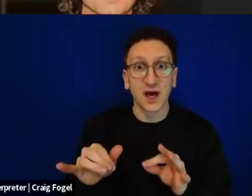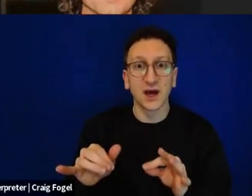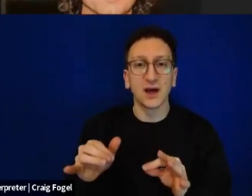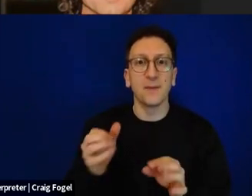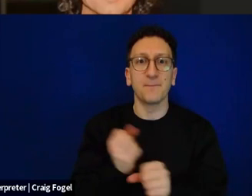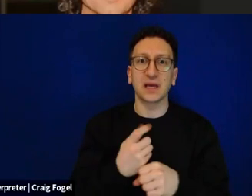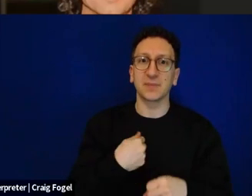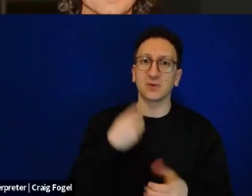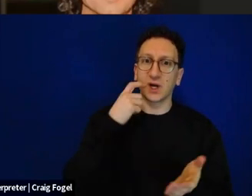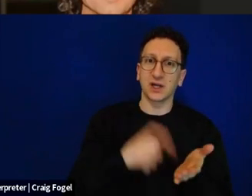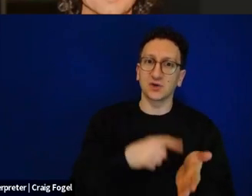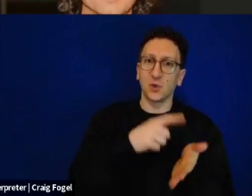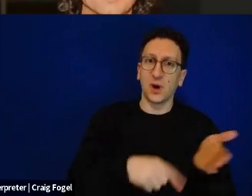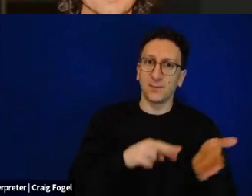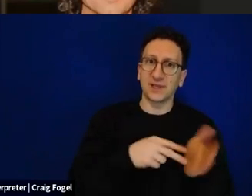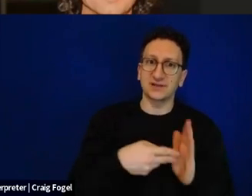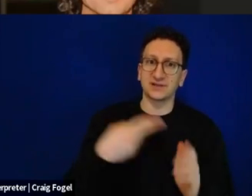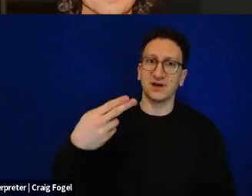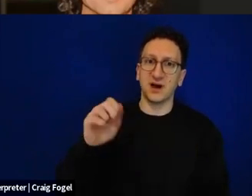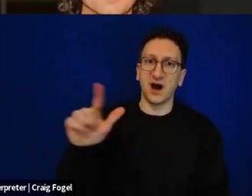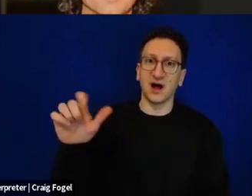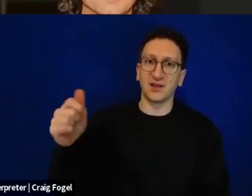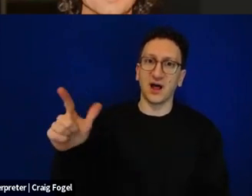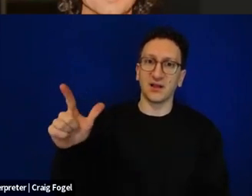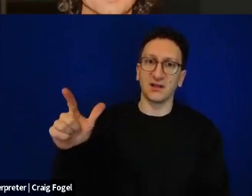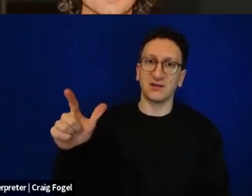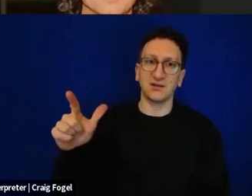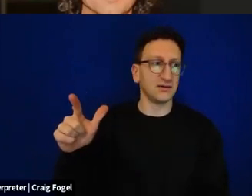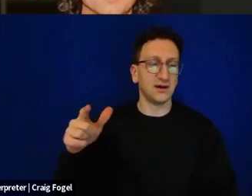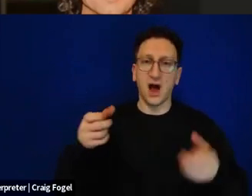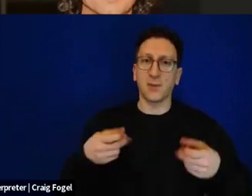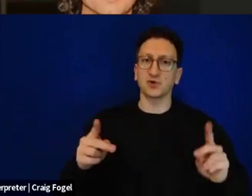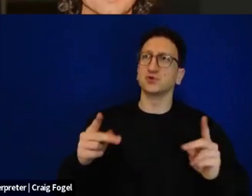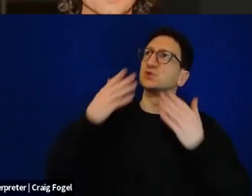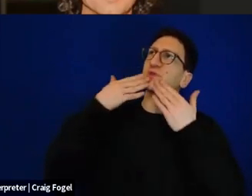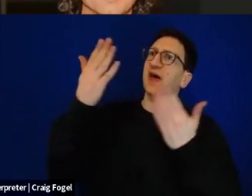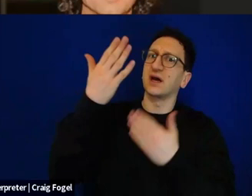What hallel really is. The ability to just say, thank you, Lord. We've done it. Praise to you.